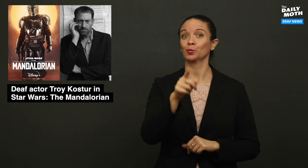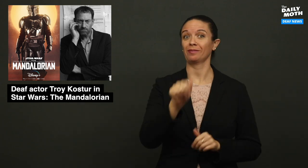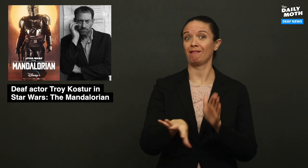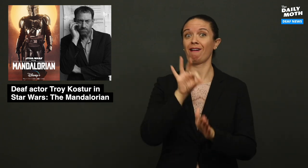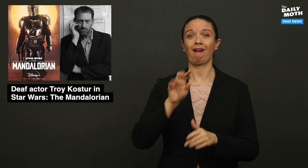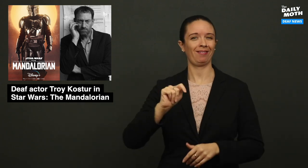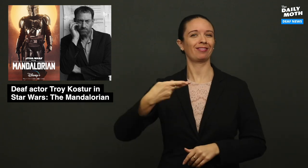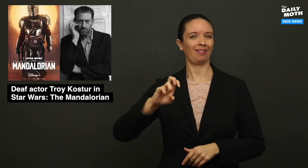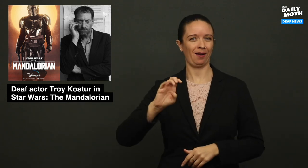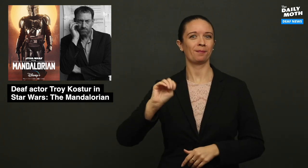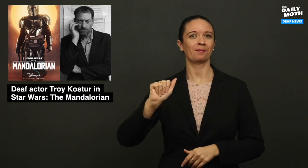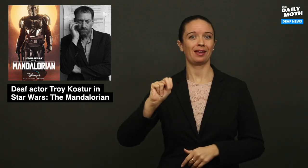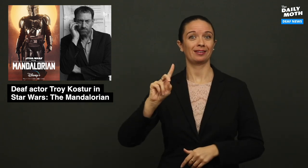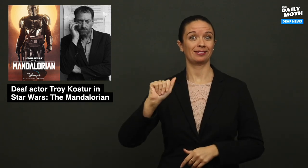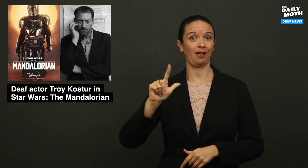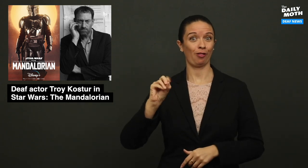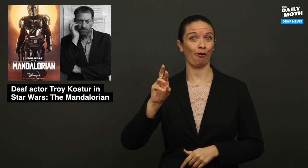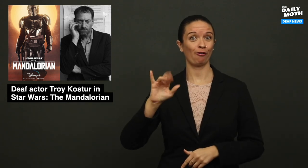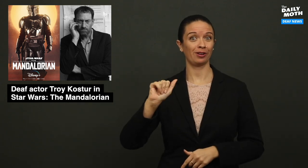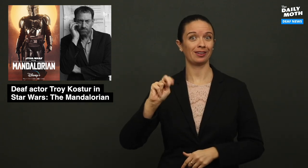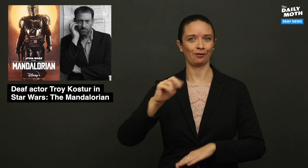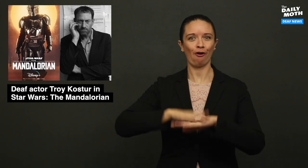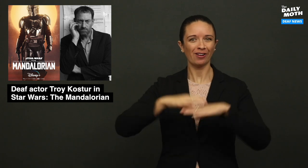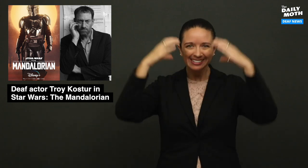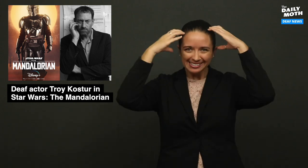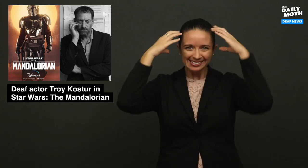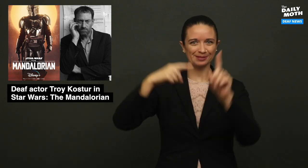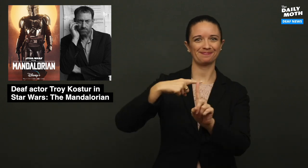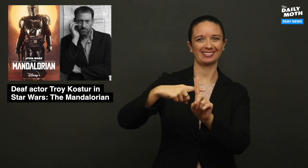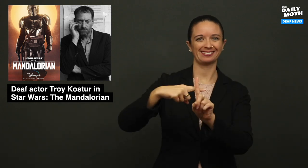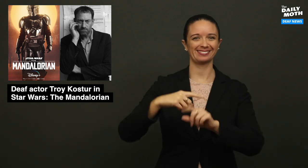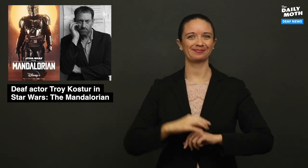You can find The Mandalorian on Disney +.